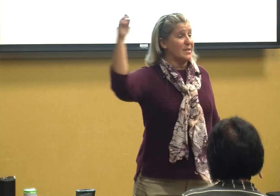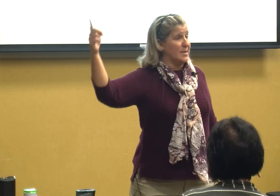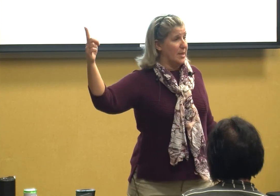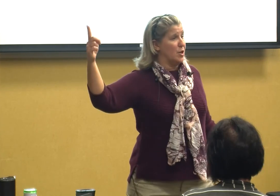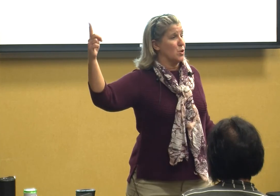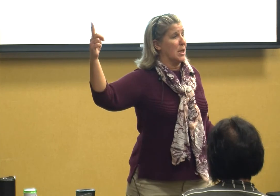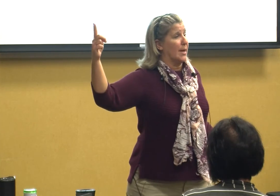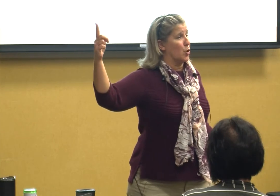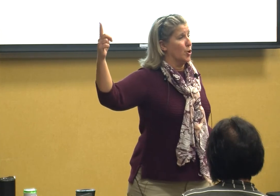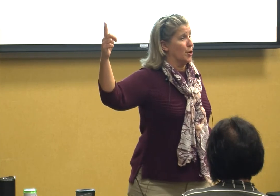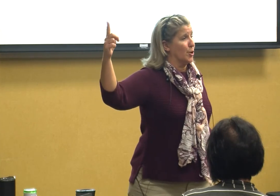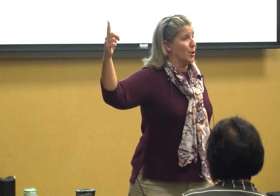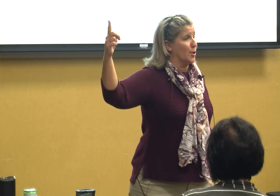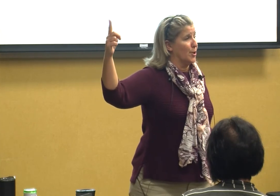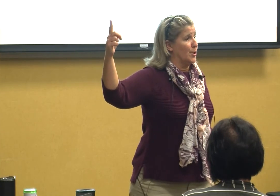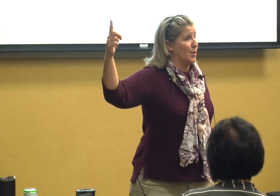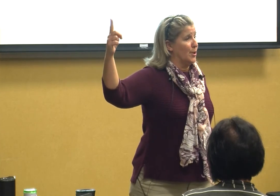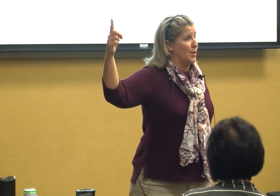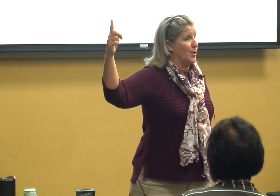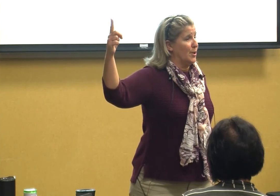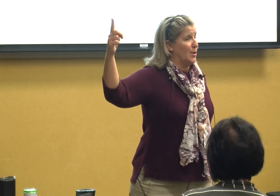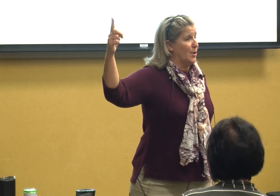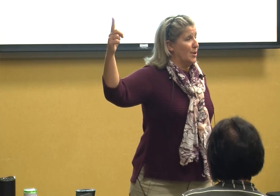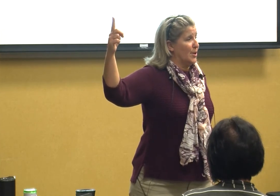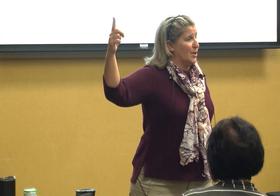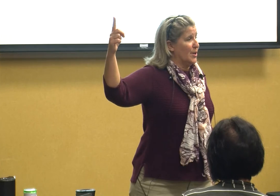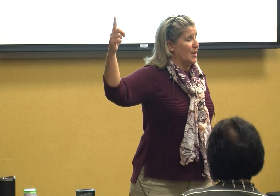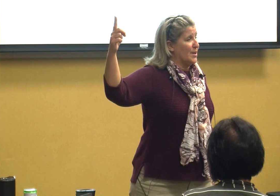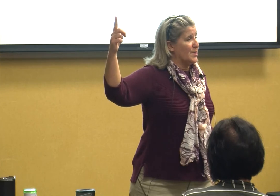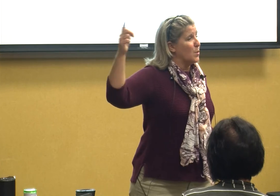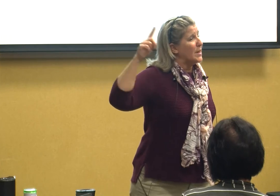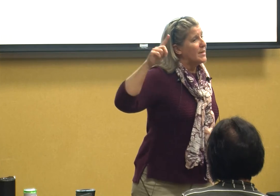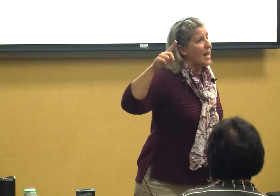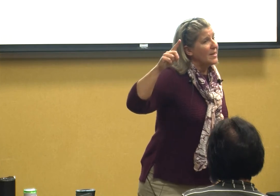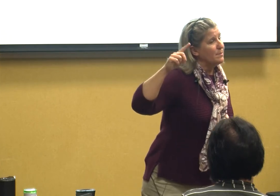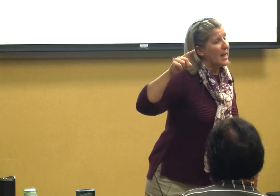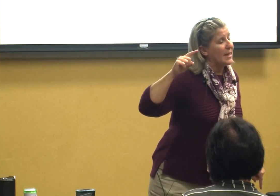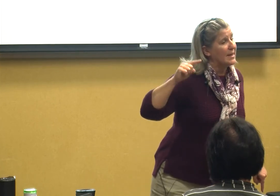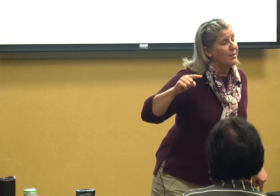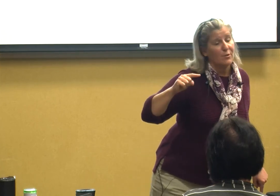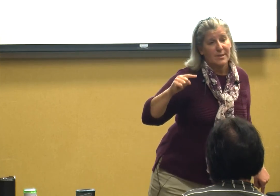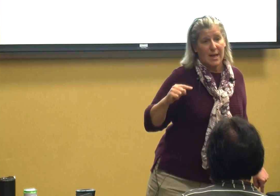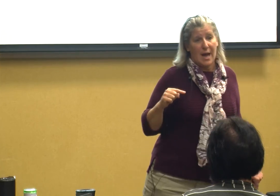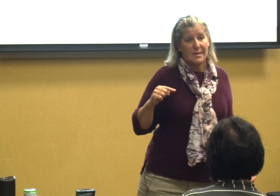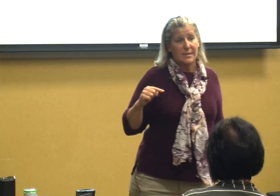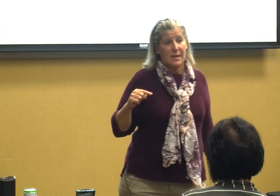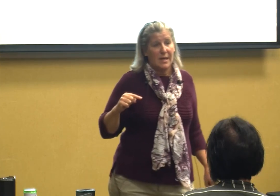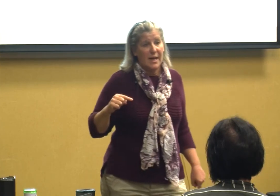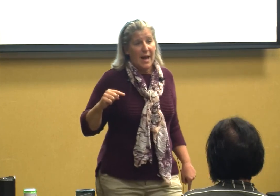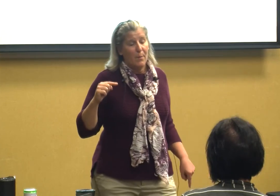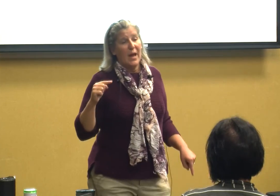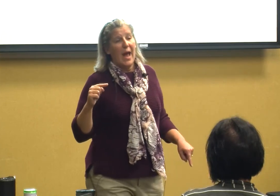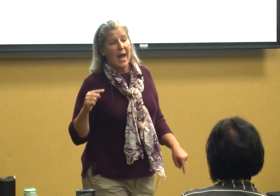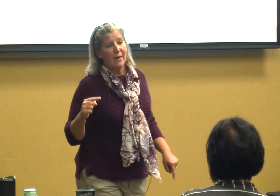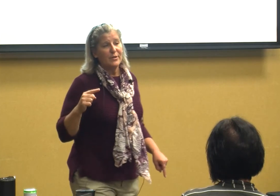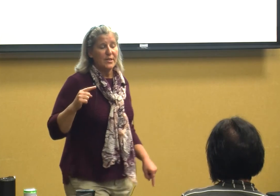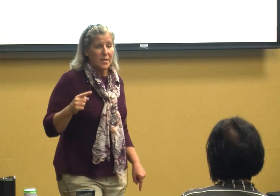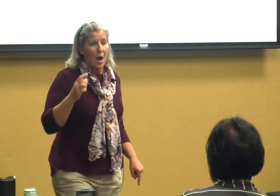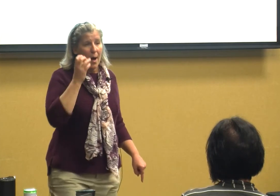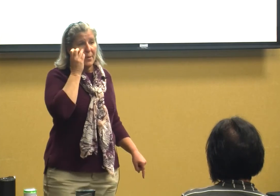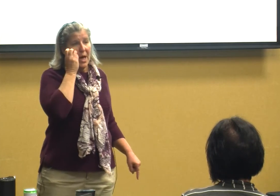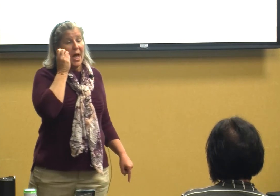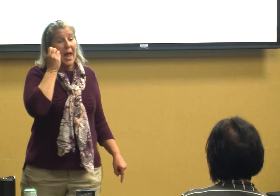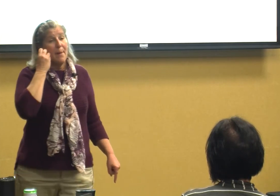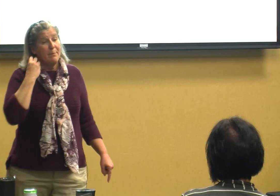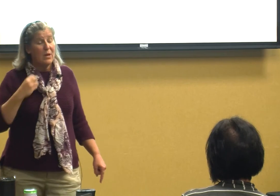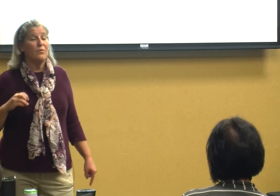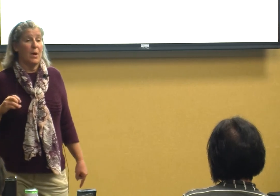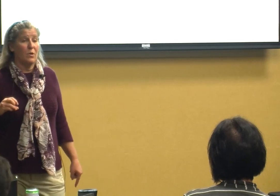10 years later so it does make a difference guys and we have to stop and build that relationship